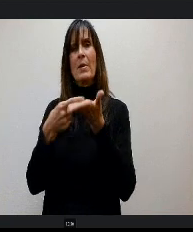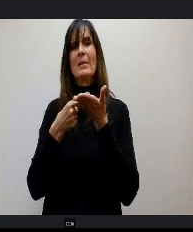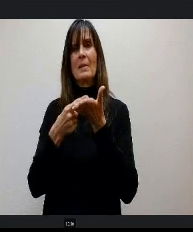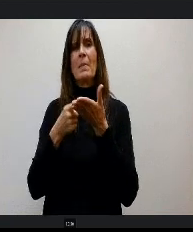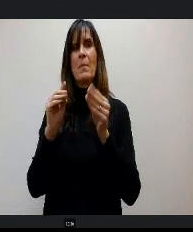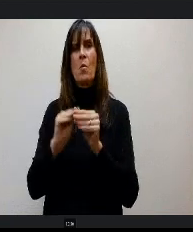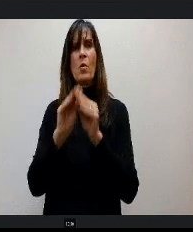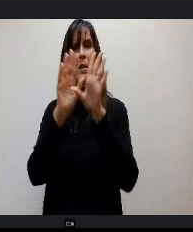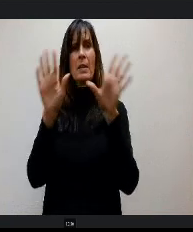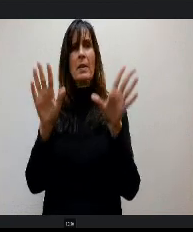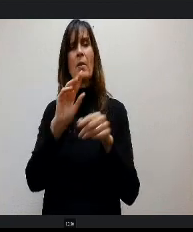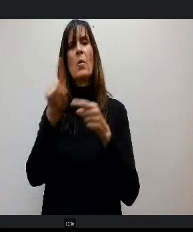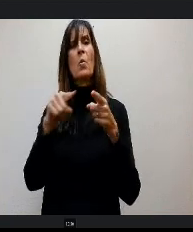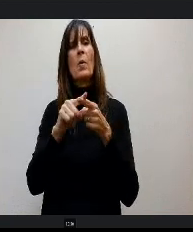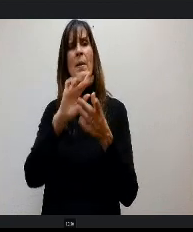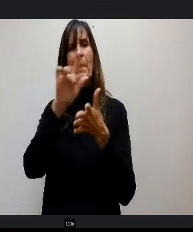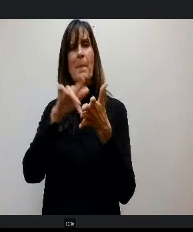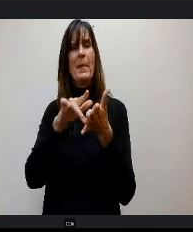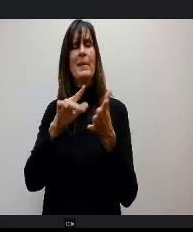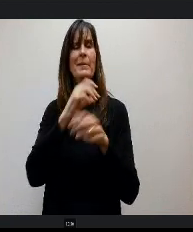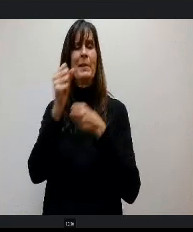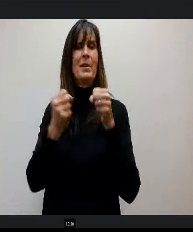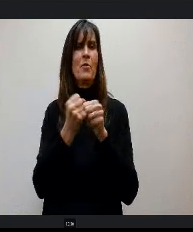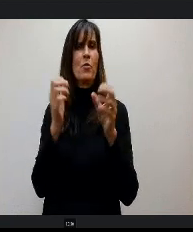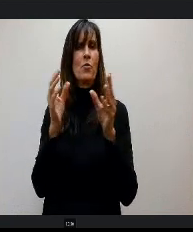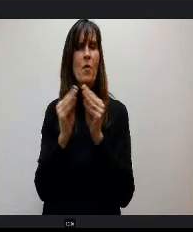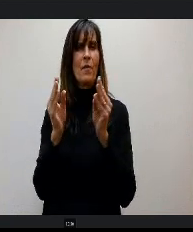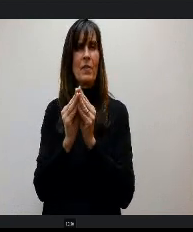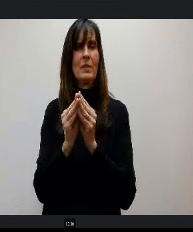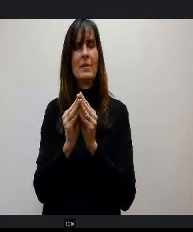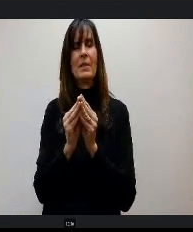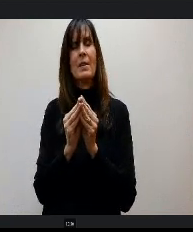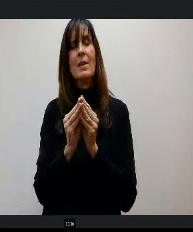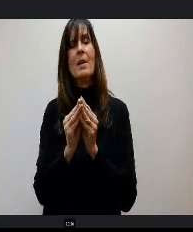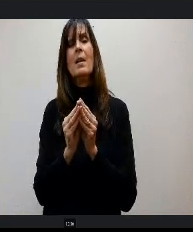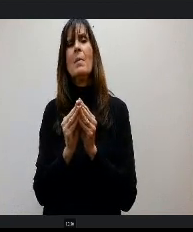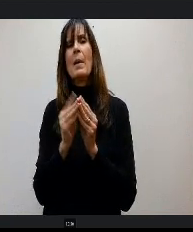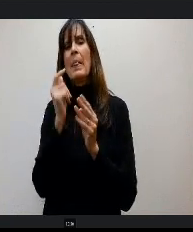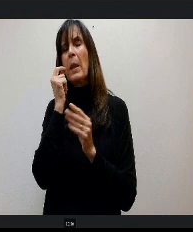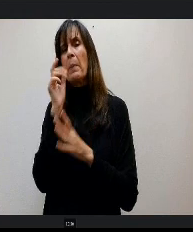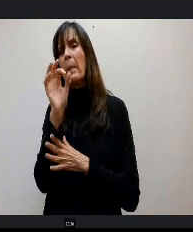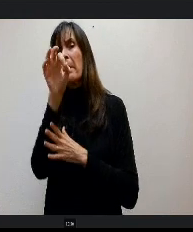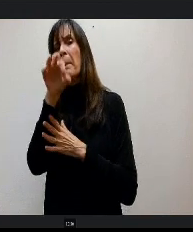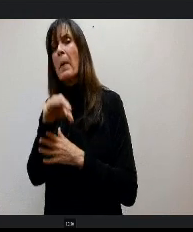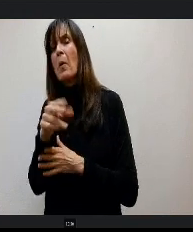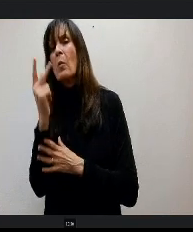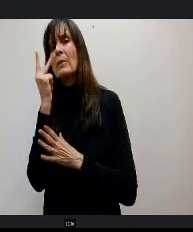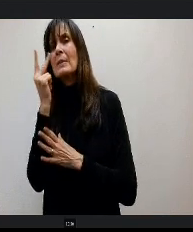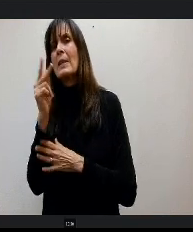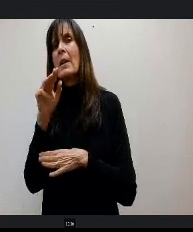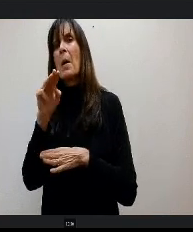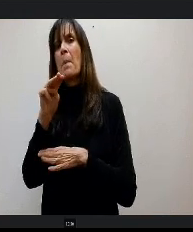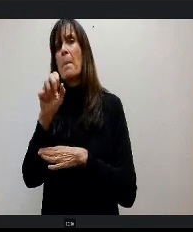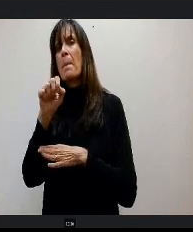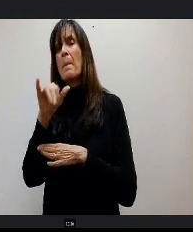25, but this gives you a glimpse into what you'll see on May 9th. Any questions for me Mr. Chair?